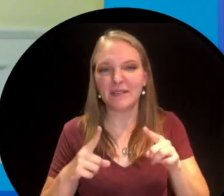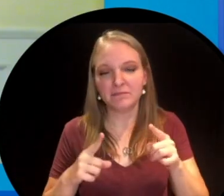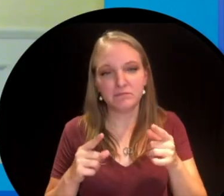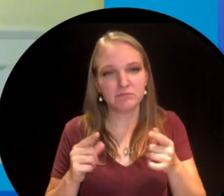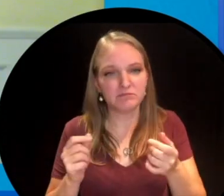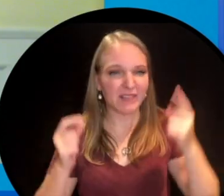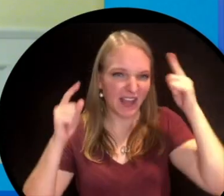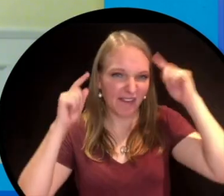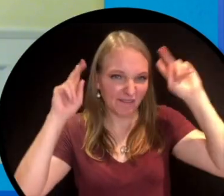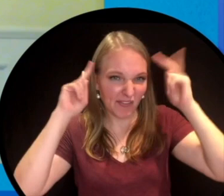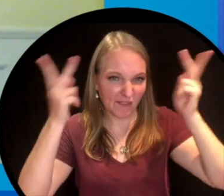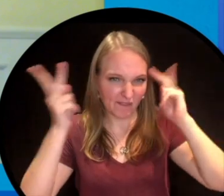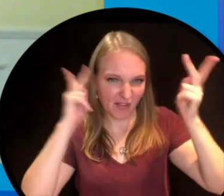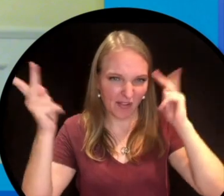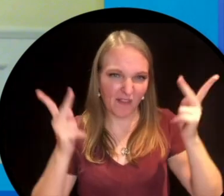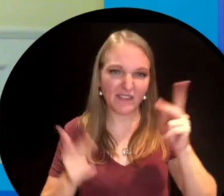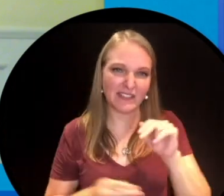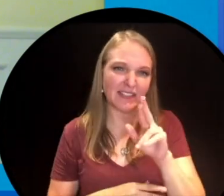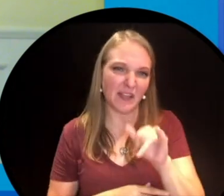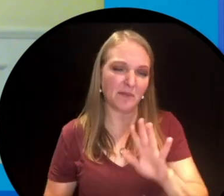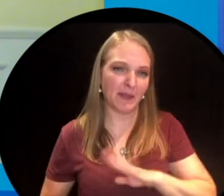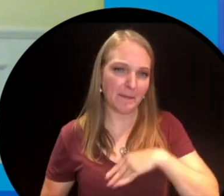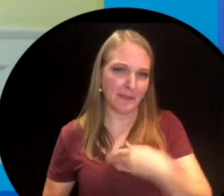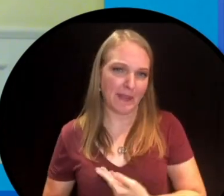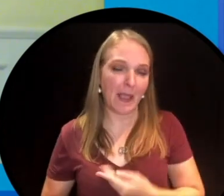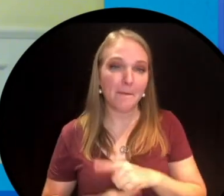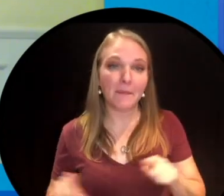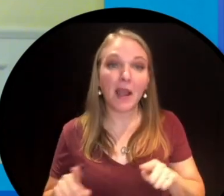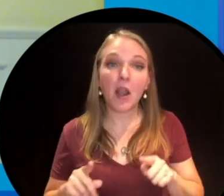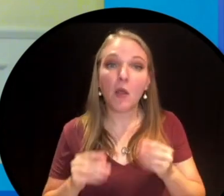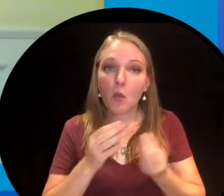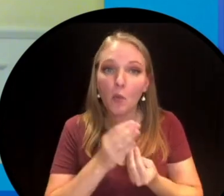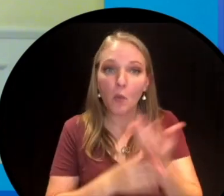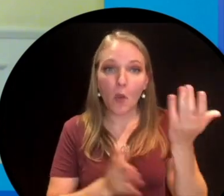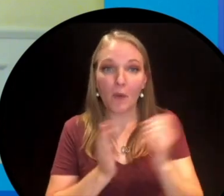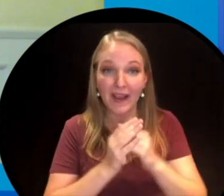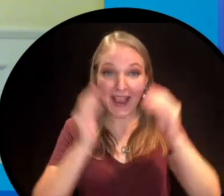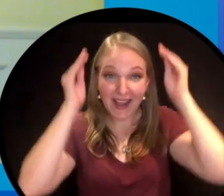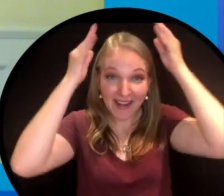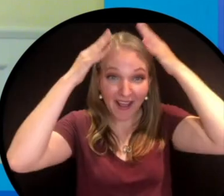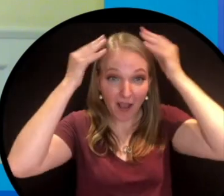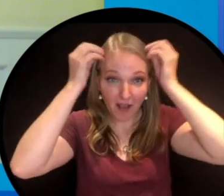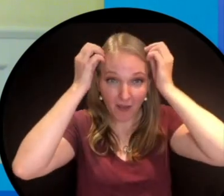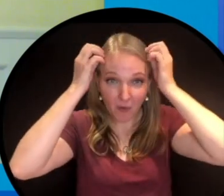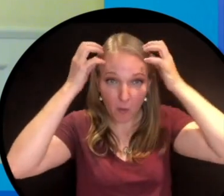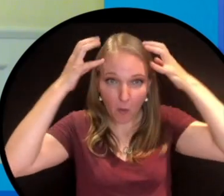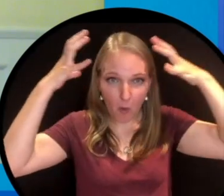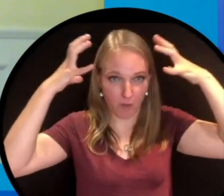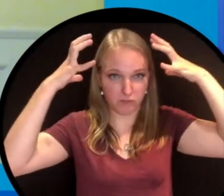hair fell out. Terry really hated that but when it grew back in, it was all curly no longer straight.